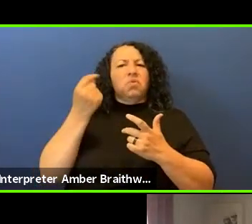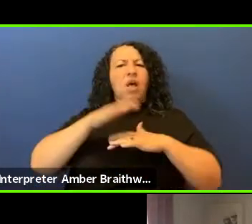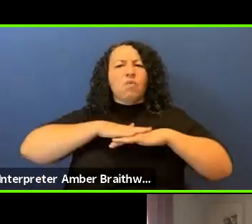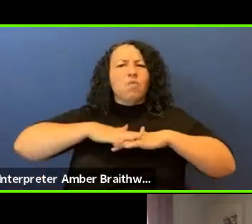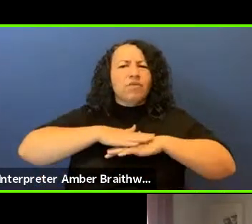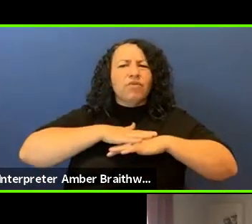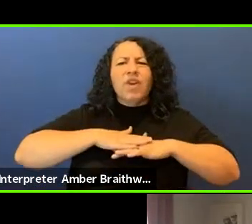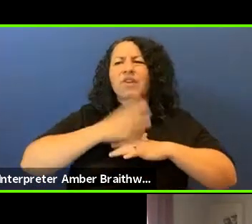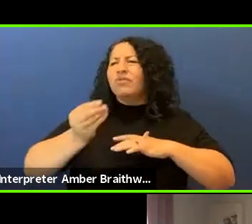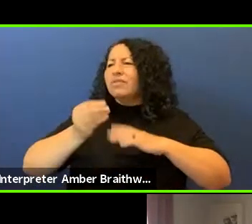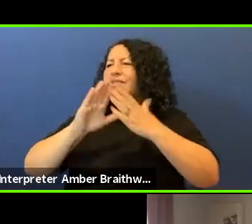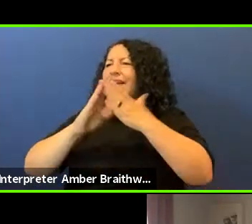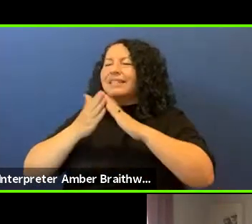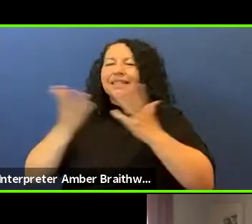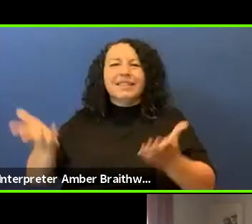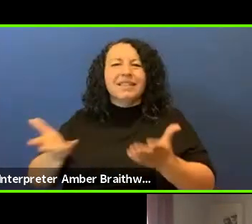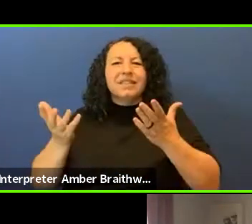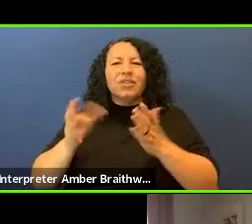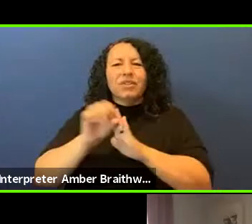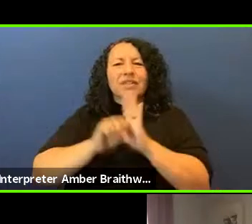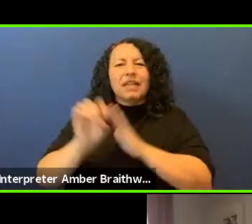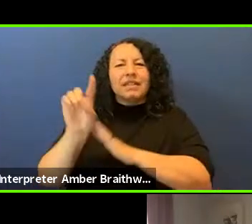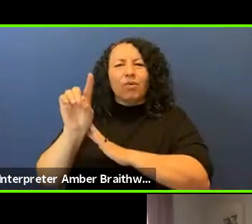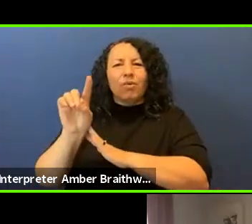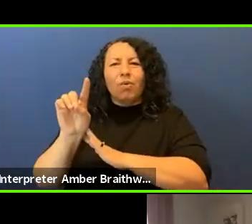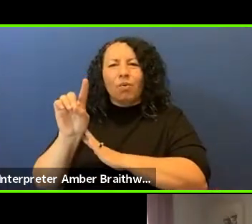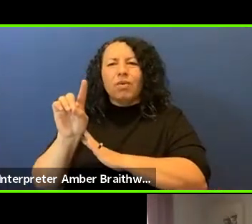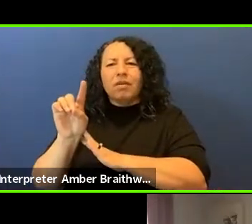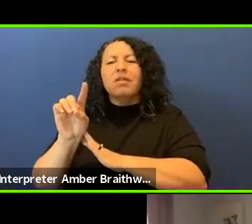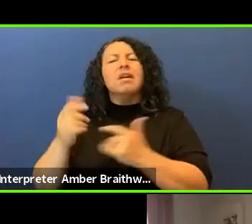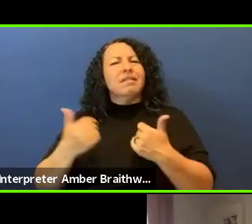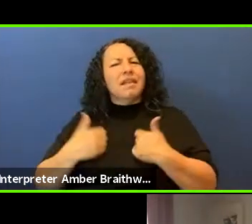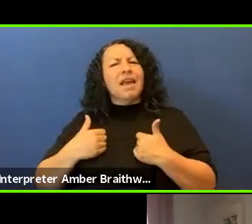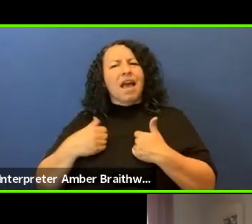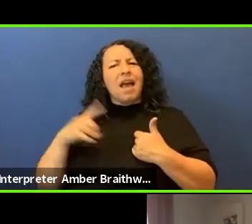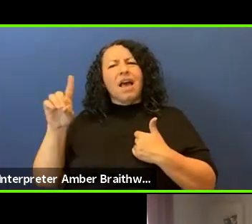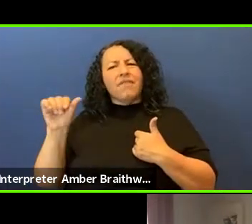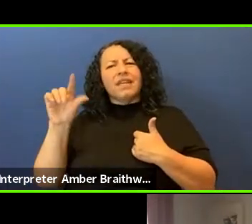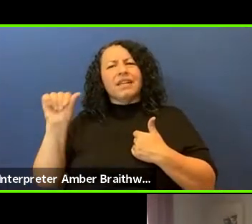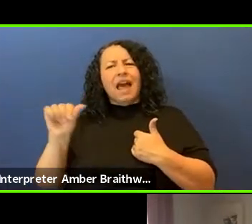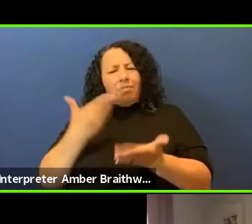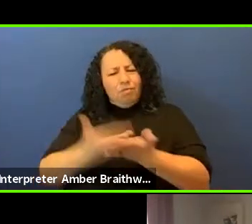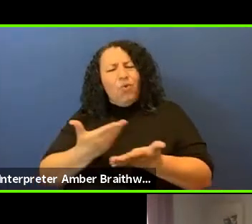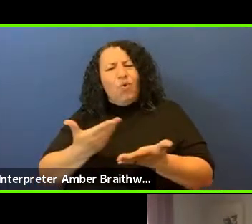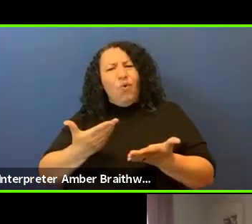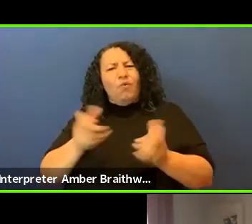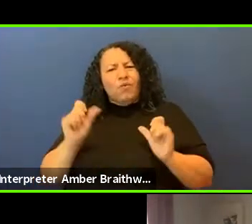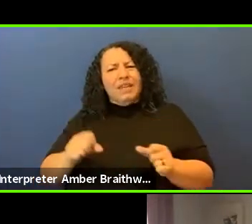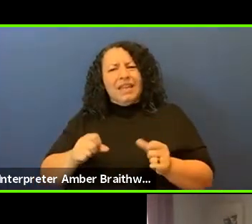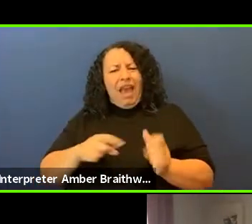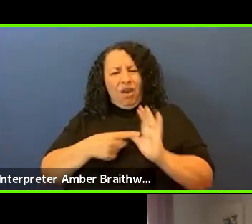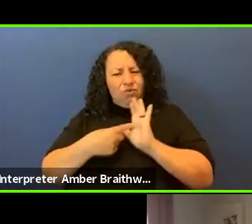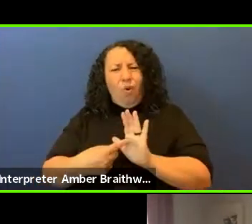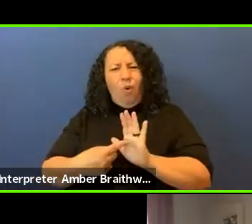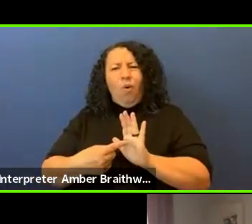here in South Dakota have the data, the disproportionality and all those euphemisms for white supremacy that we use,